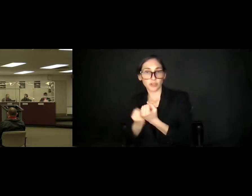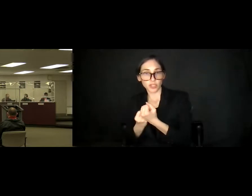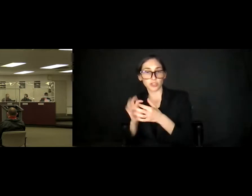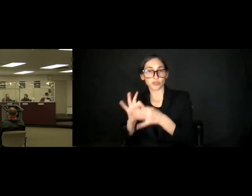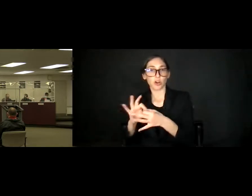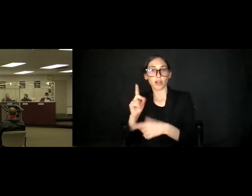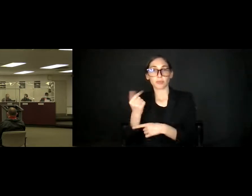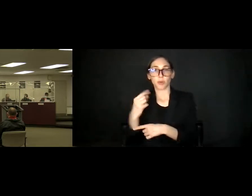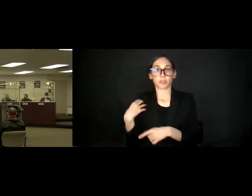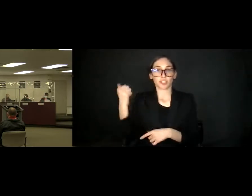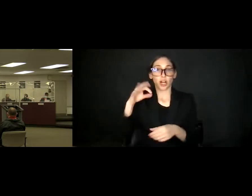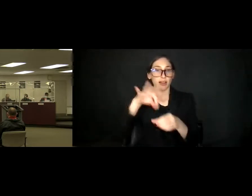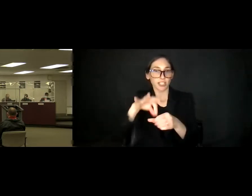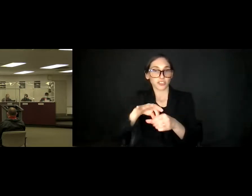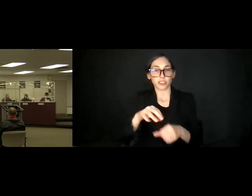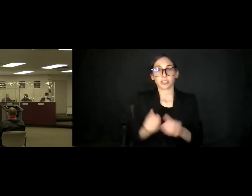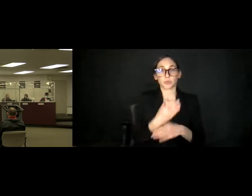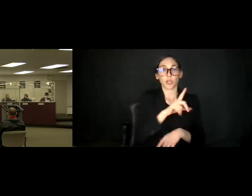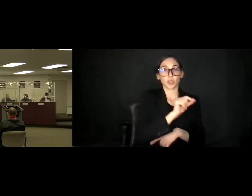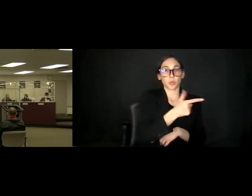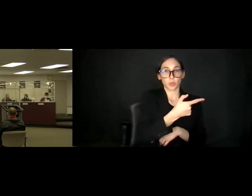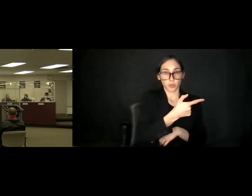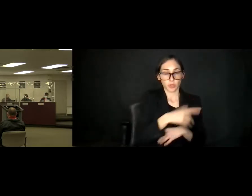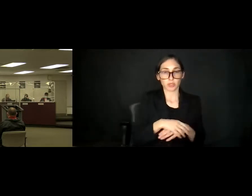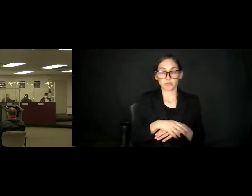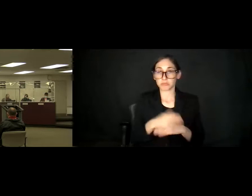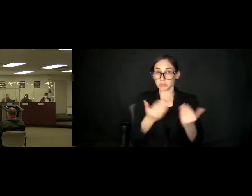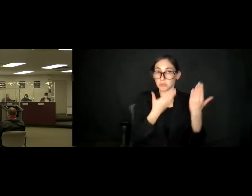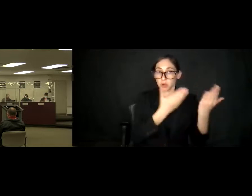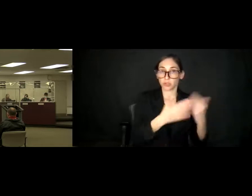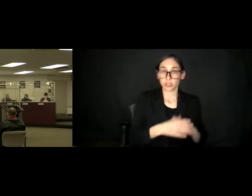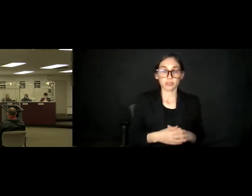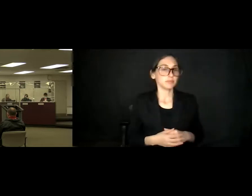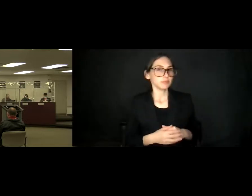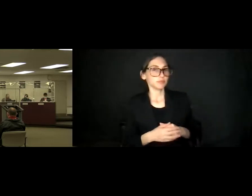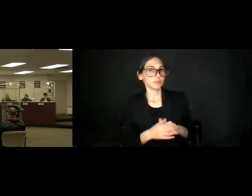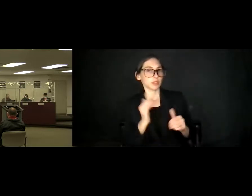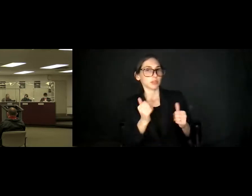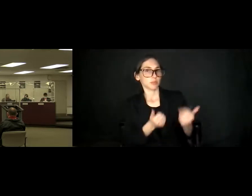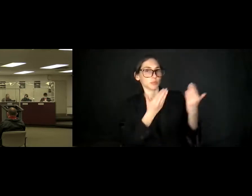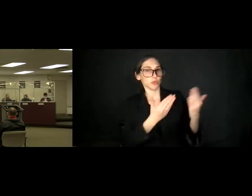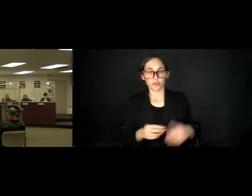Elections Spring 2021. May I hear a motion? So move. Second. Discussion?